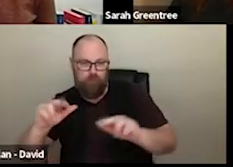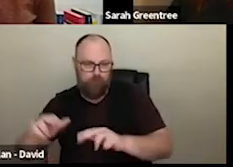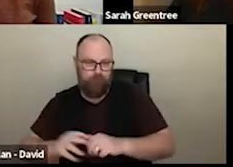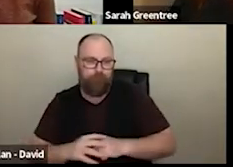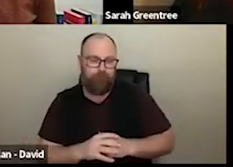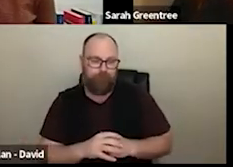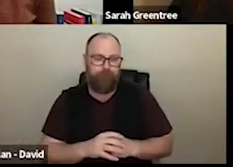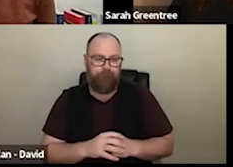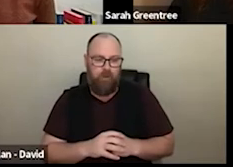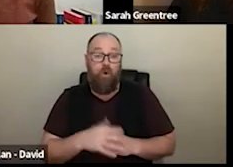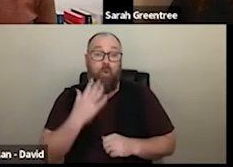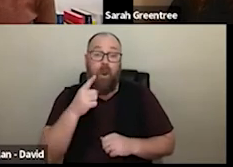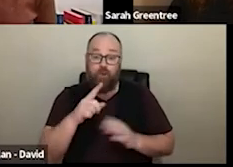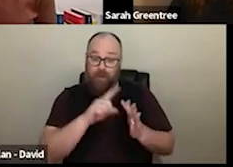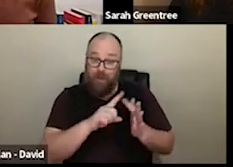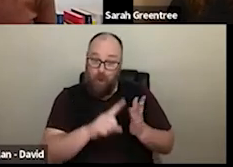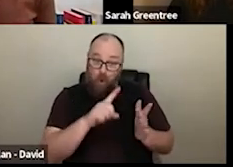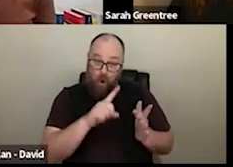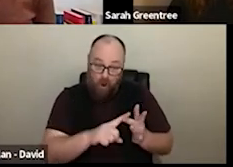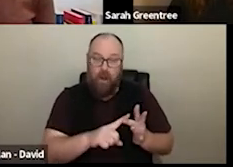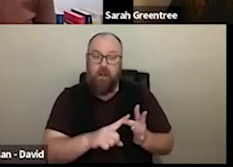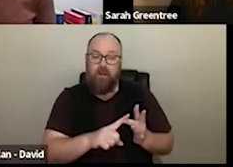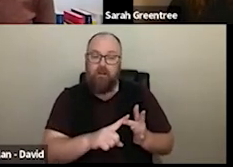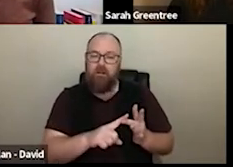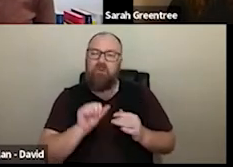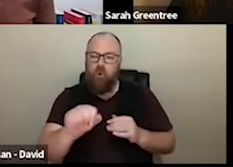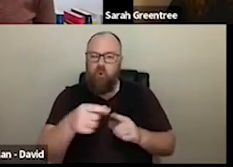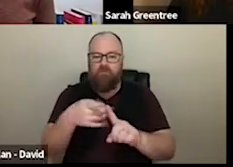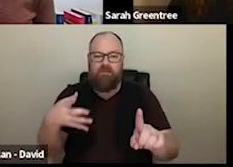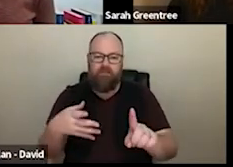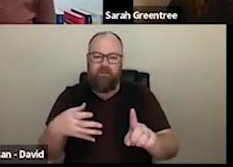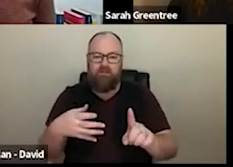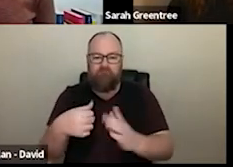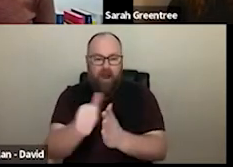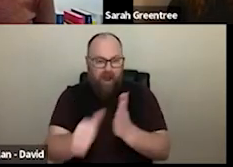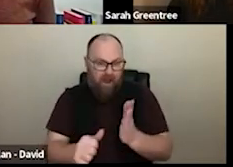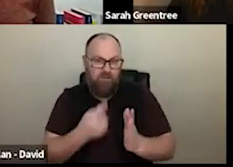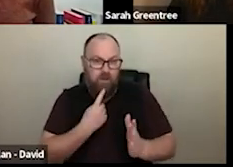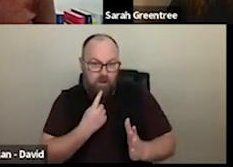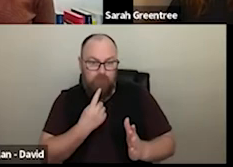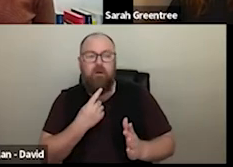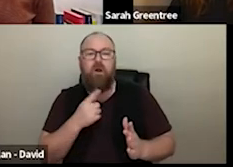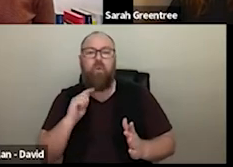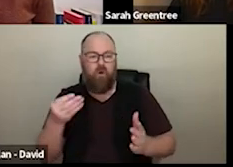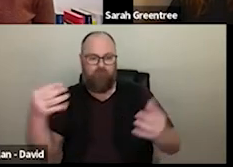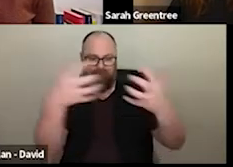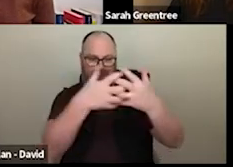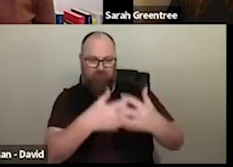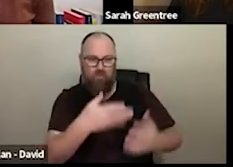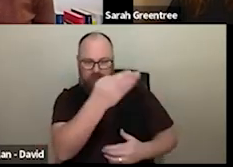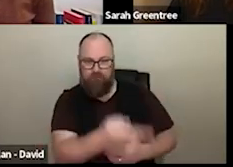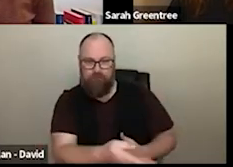will be reviewed so if you do have specific questions, please, contact, one of the hands